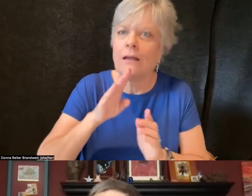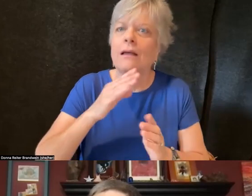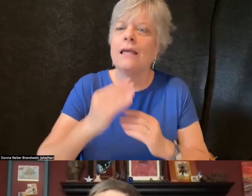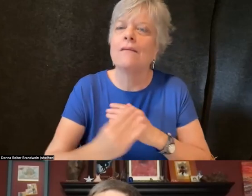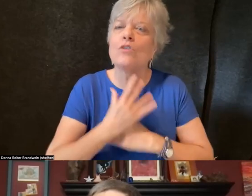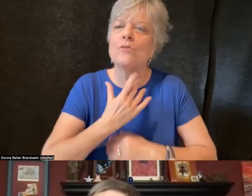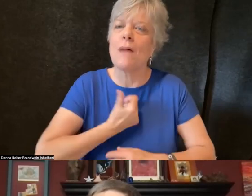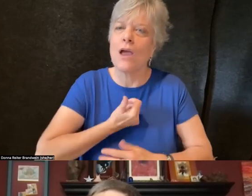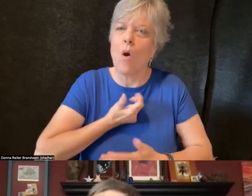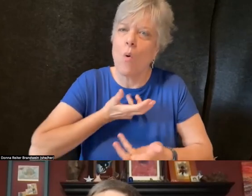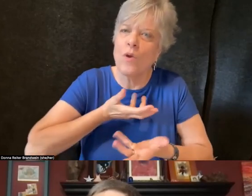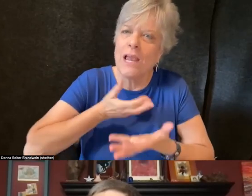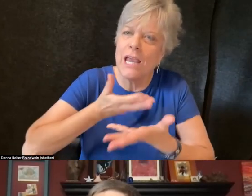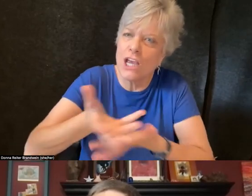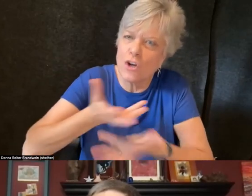Relationships are bidirectional.